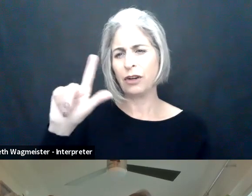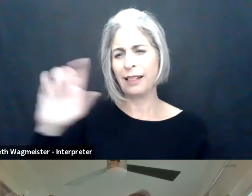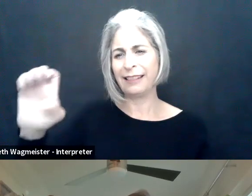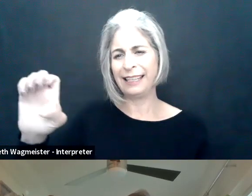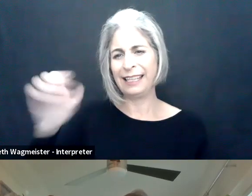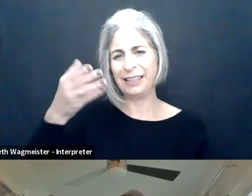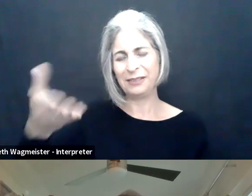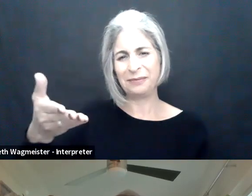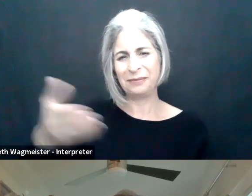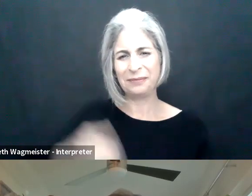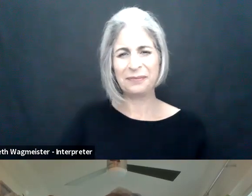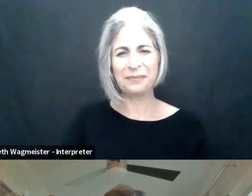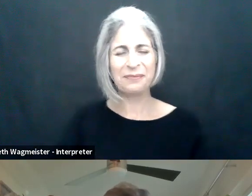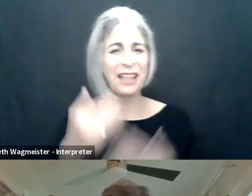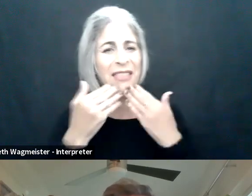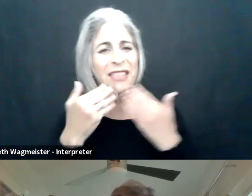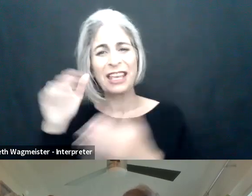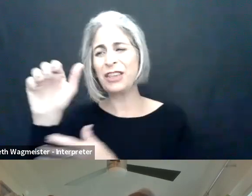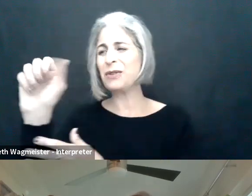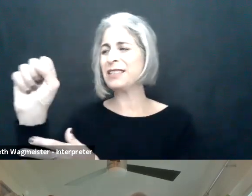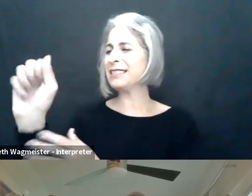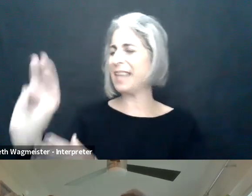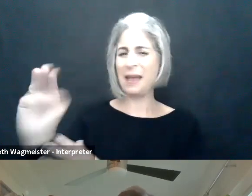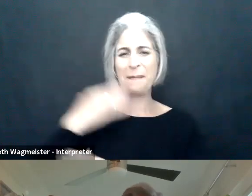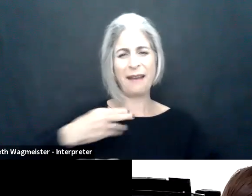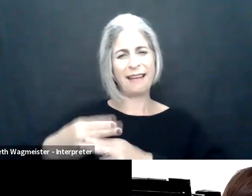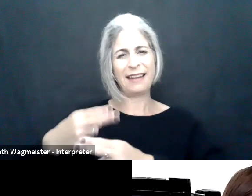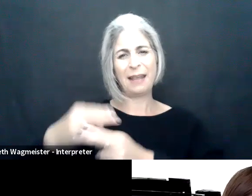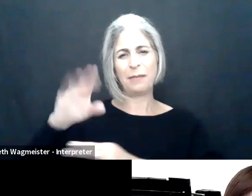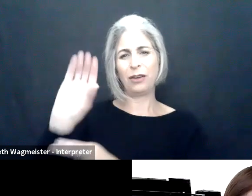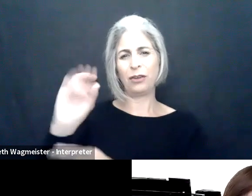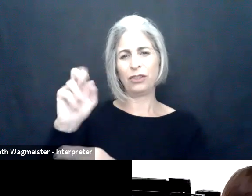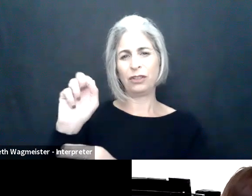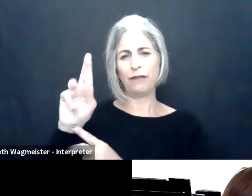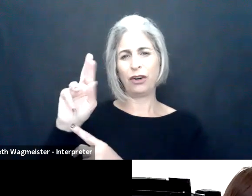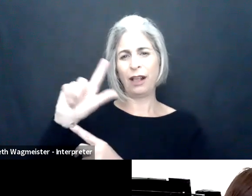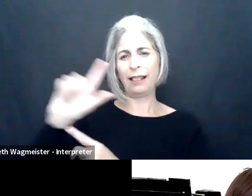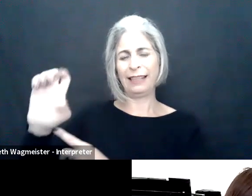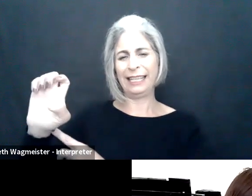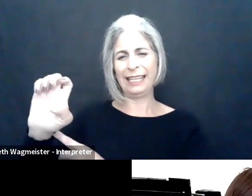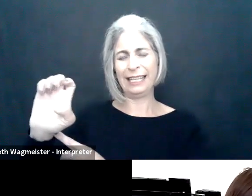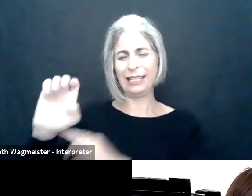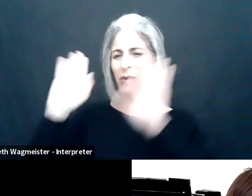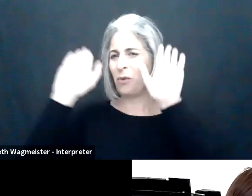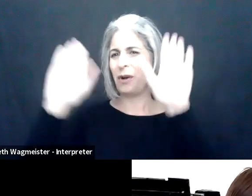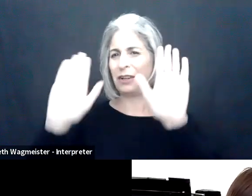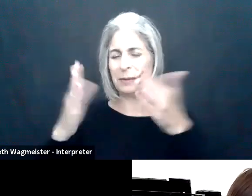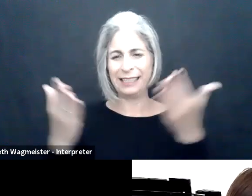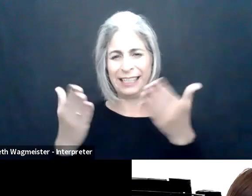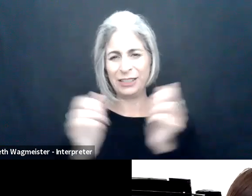I'm going to turn the program over to Dr. Christopher Lee. Thank you, Sam.